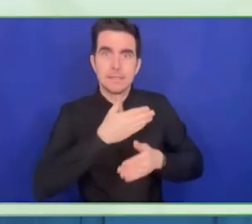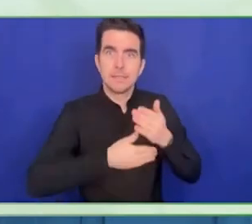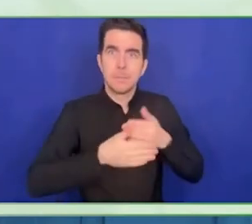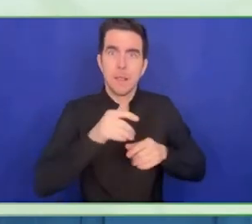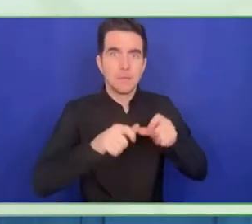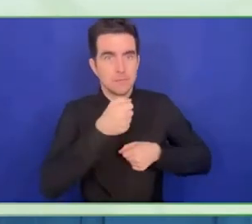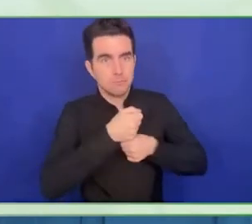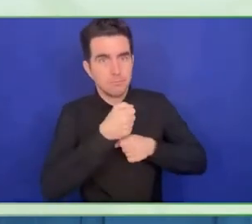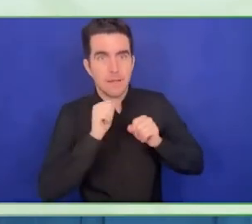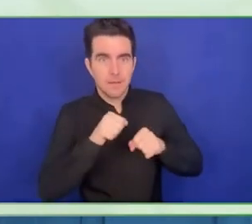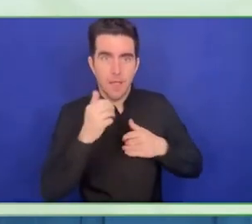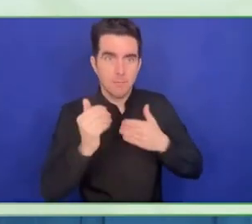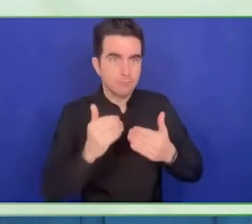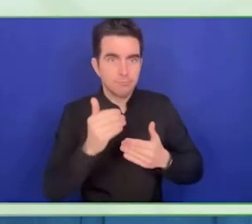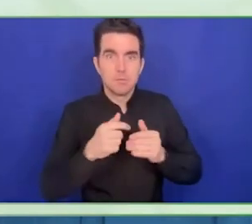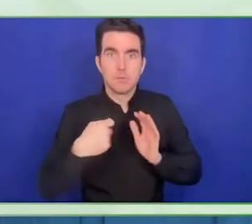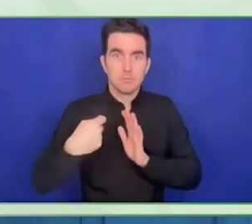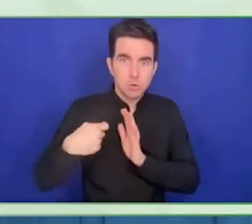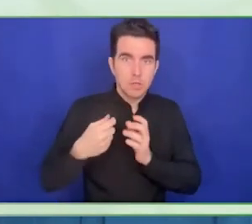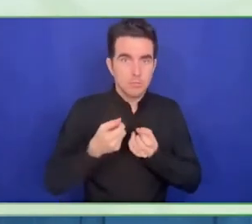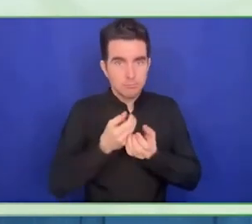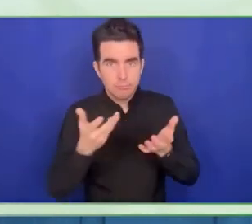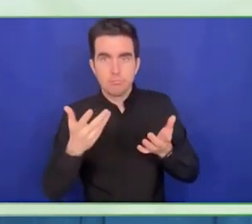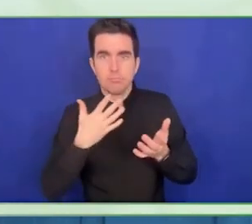initiative that we planned to pursue in 2013.